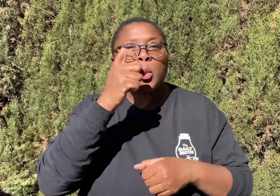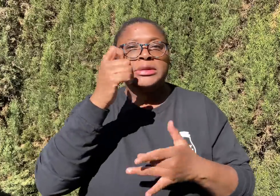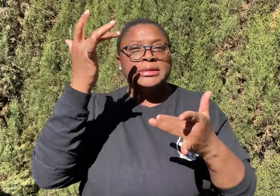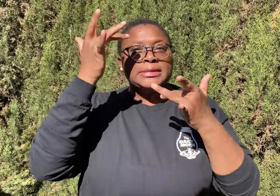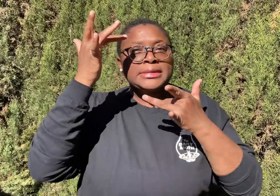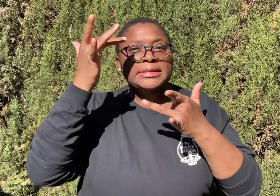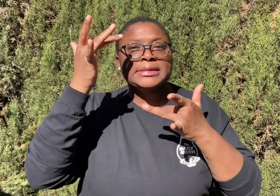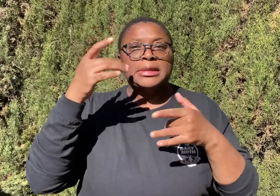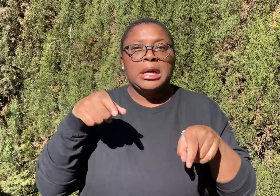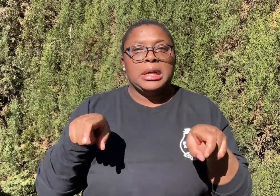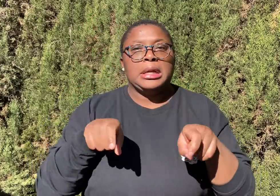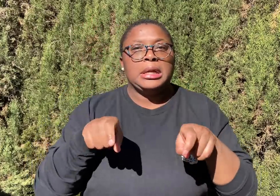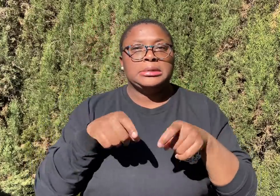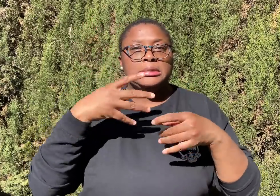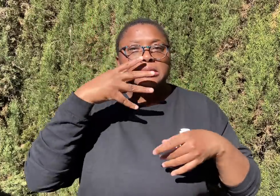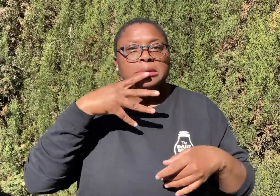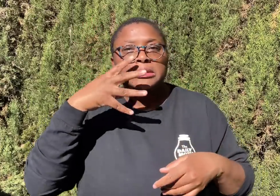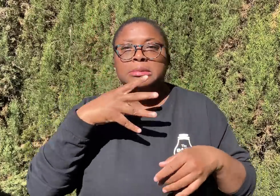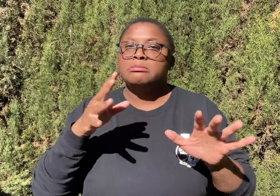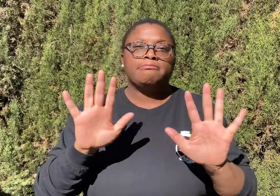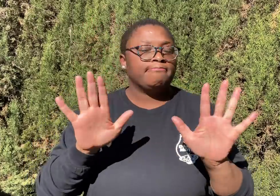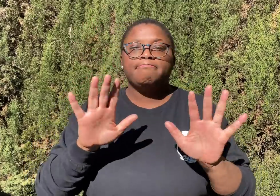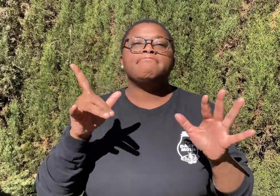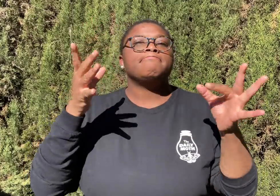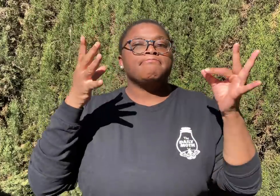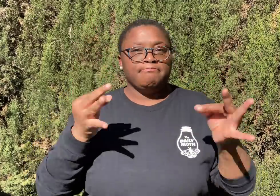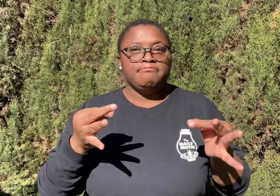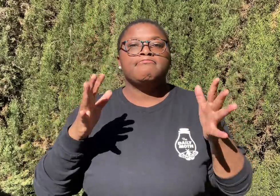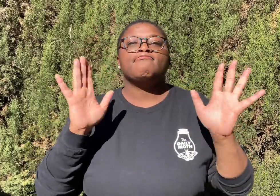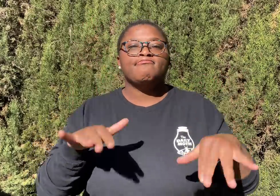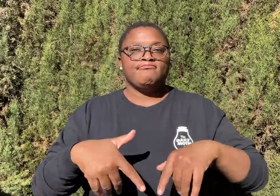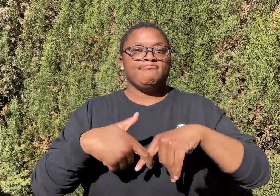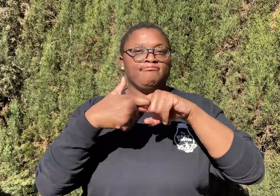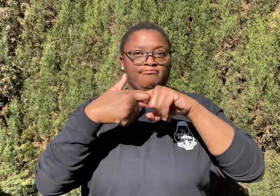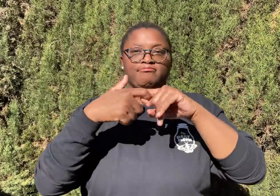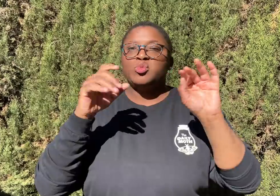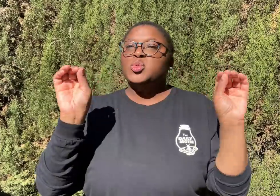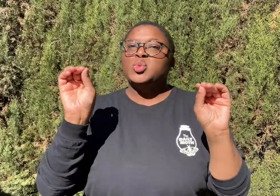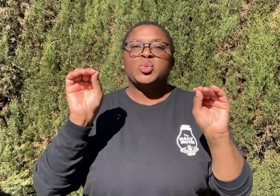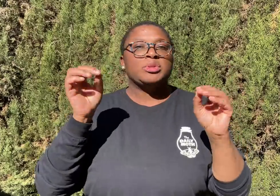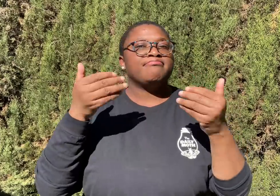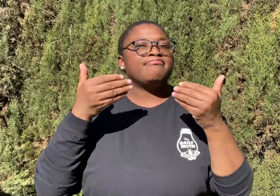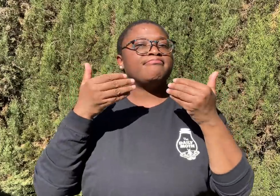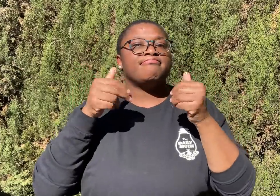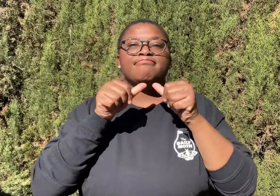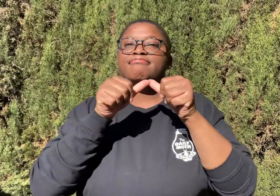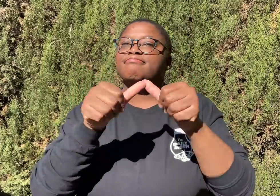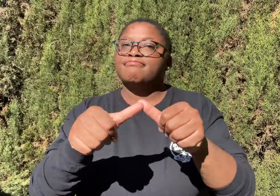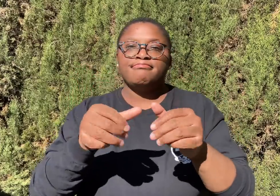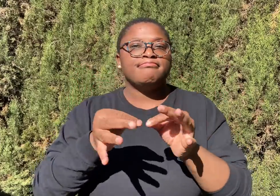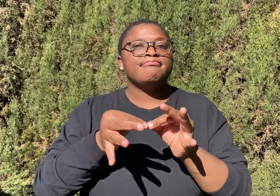a cold, he decided to stop the proceedings and continue it